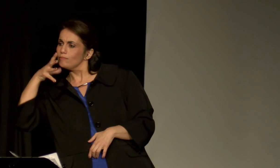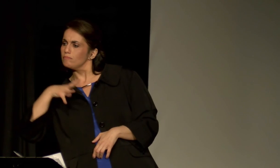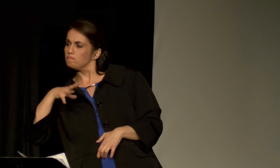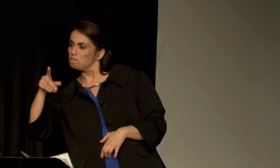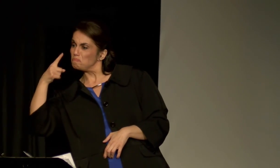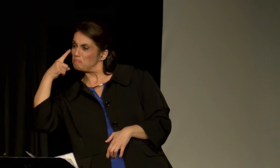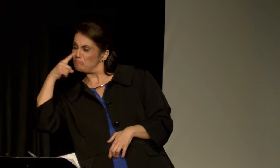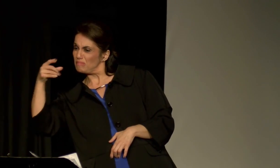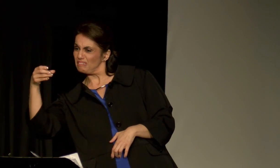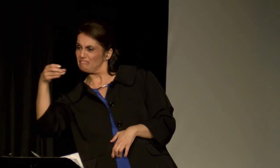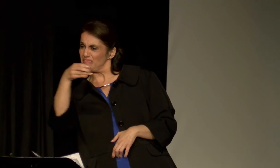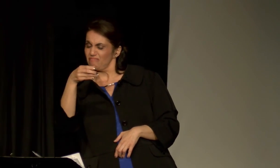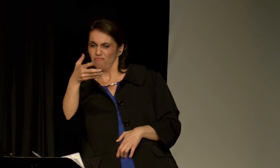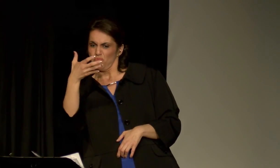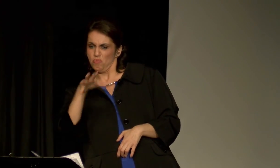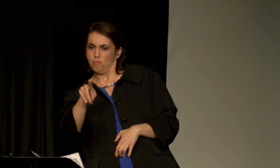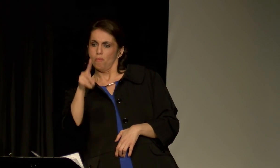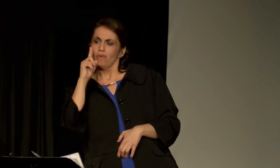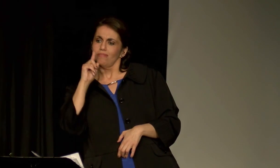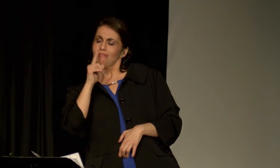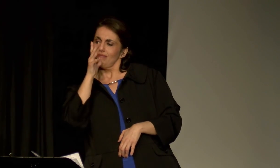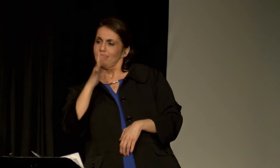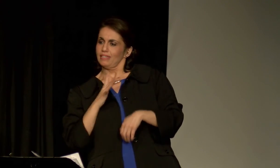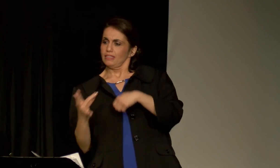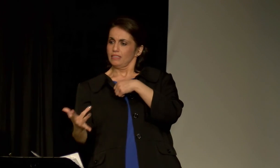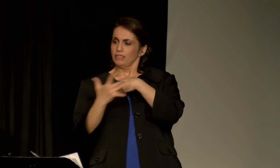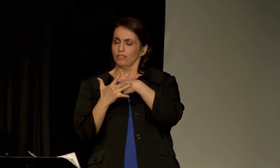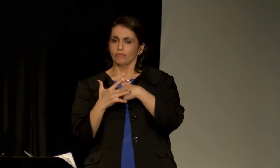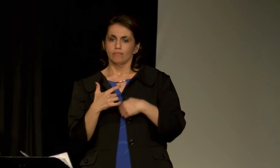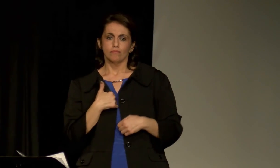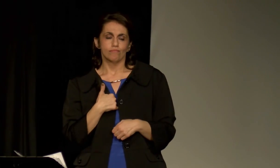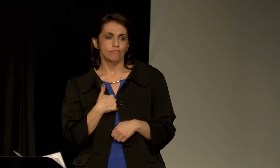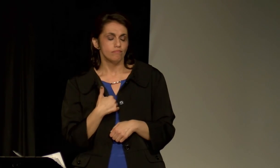to another woman, and says, do you mind giving it to that deaf lady, because I don't want